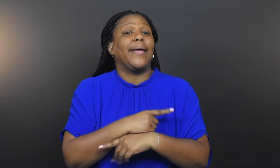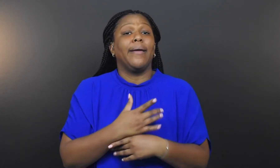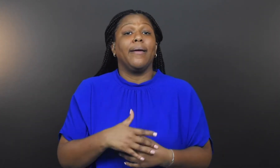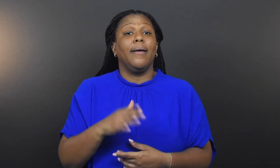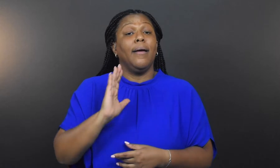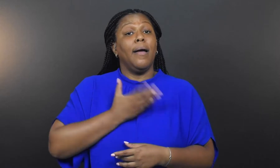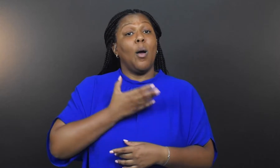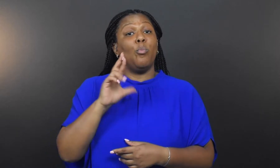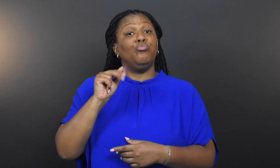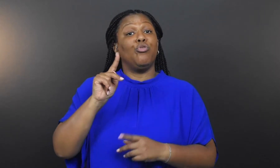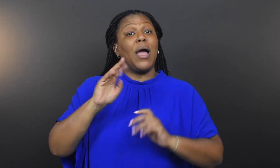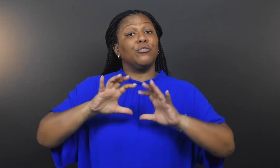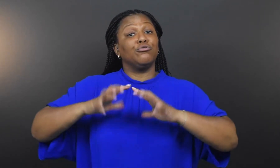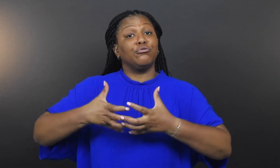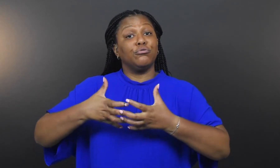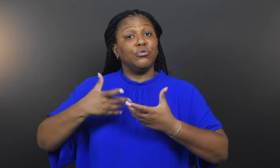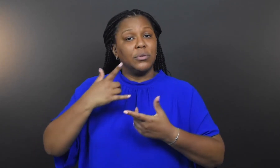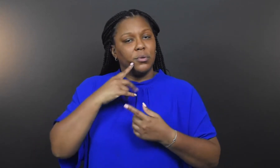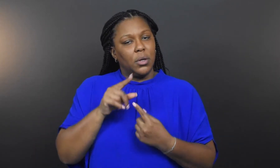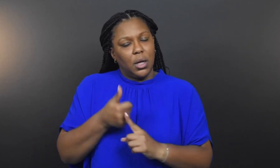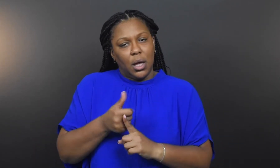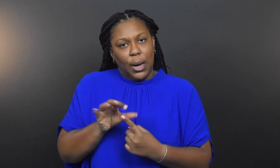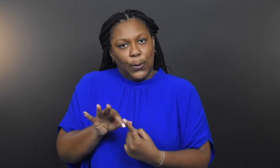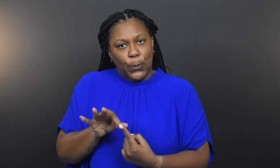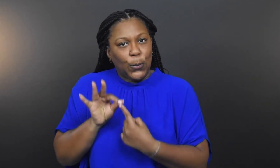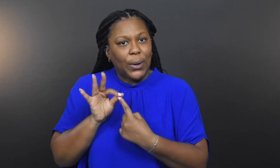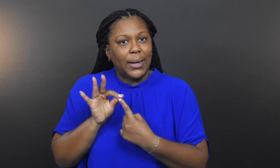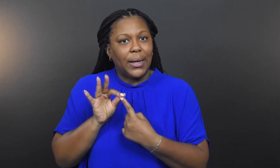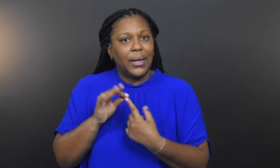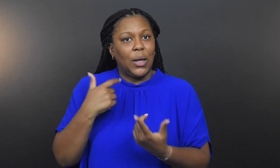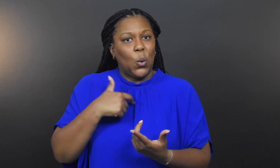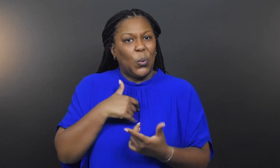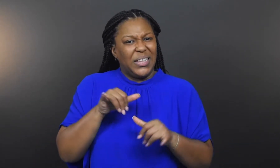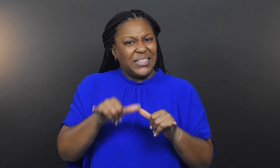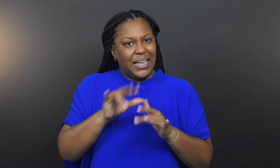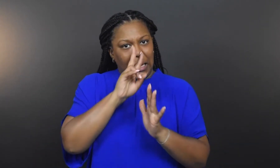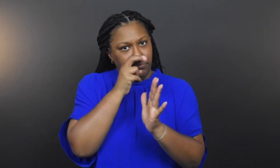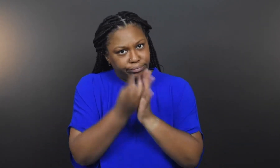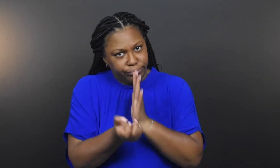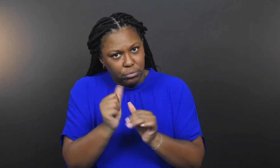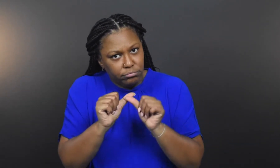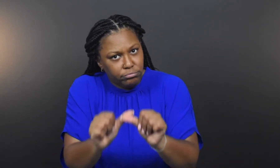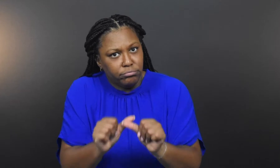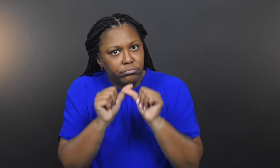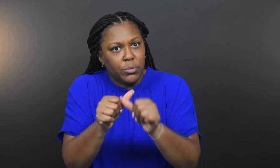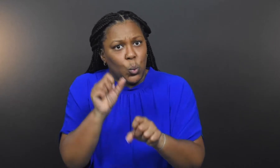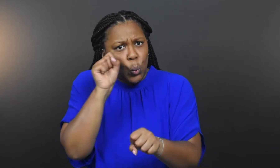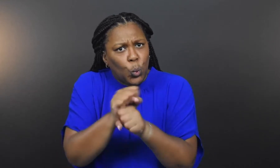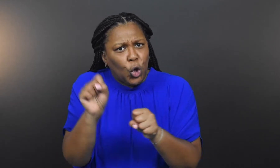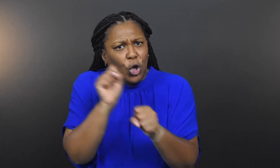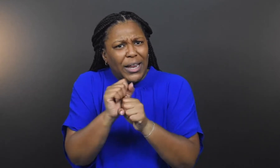Our branch is unique; we stay immersed all the time.”